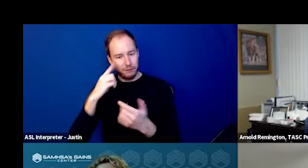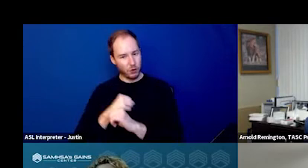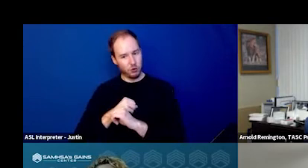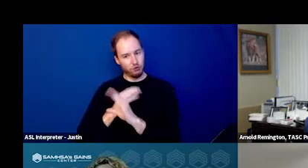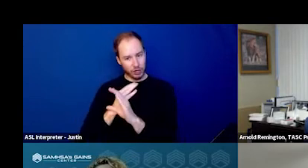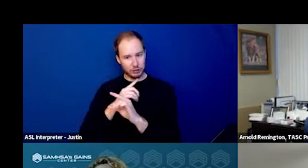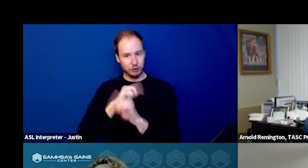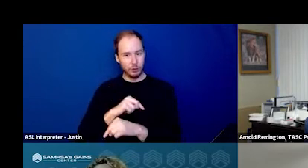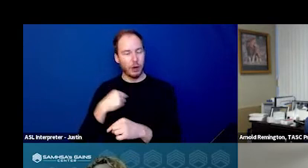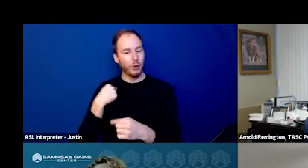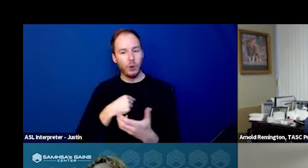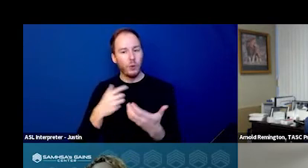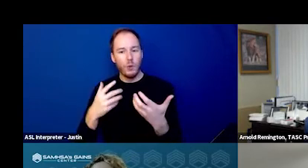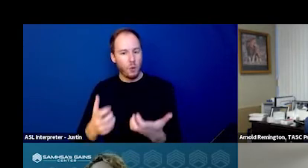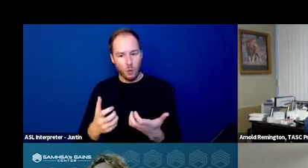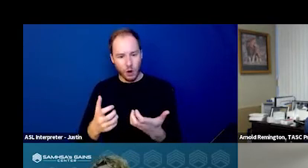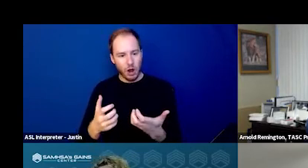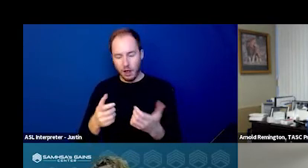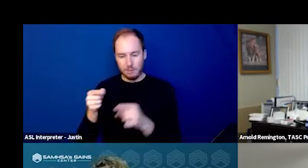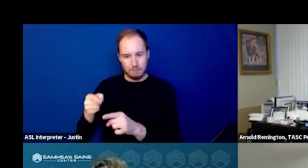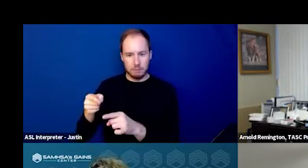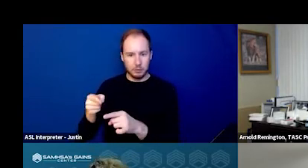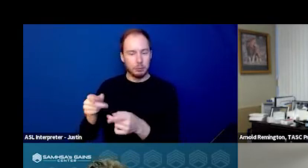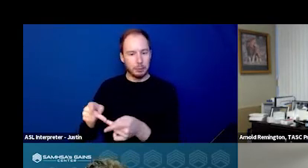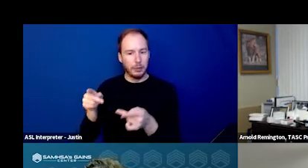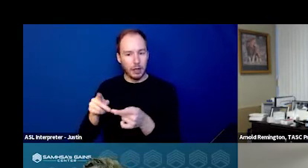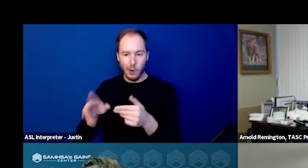We wanted to be the location where all law enforcement